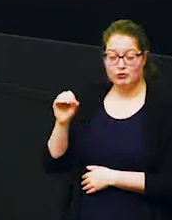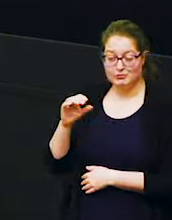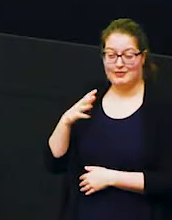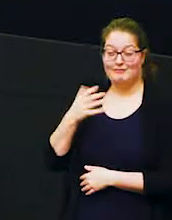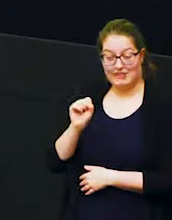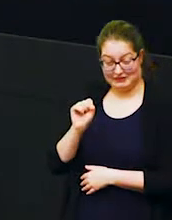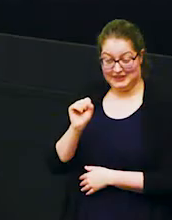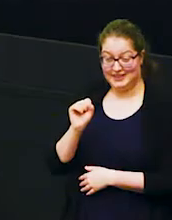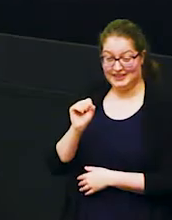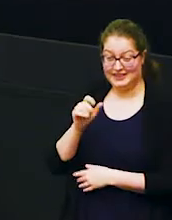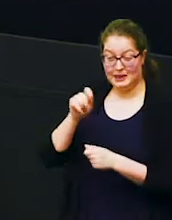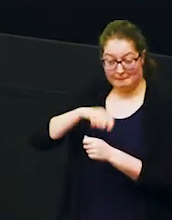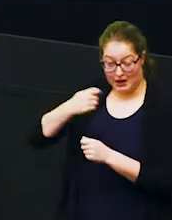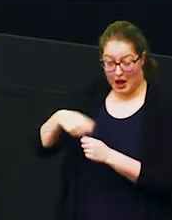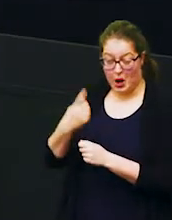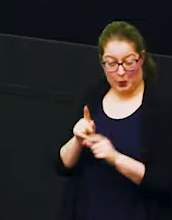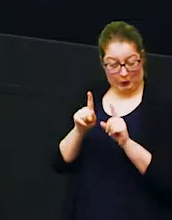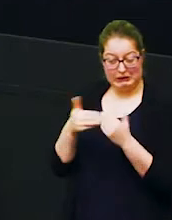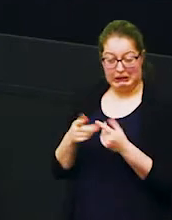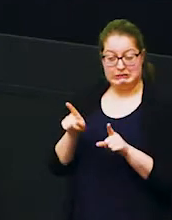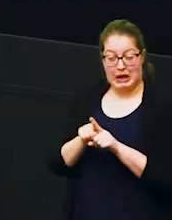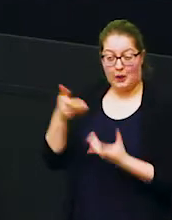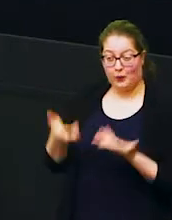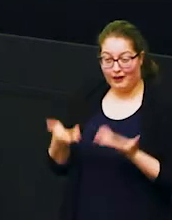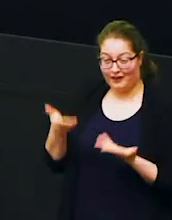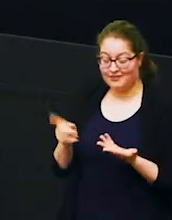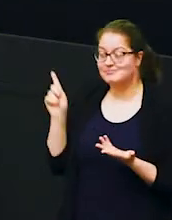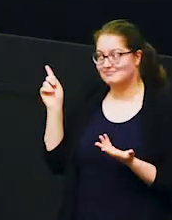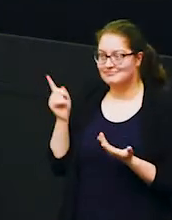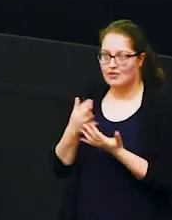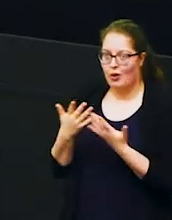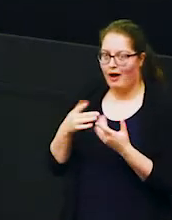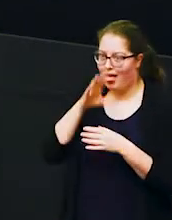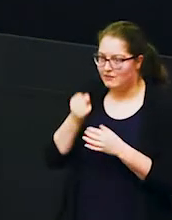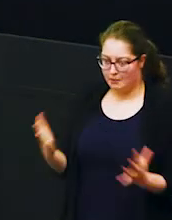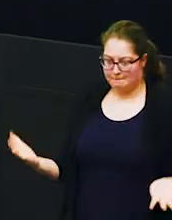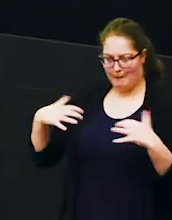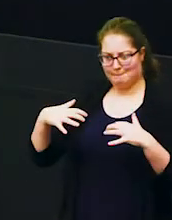in any one day so when there's lots of elephants together in one place they can only really do that